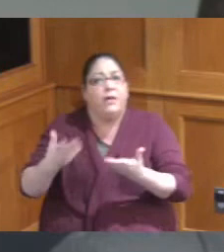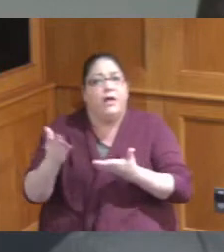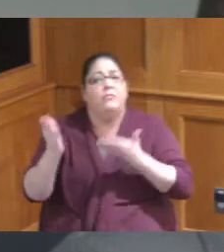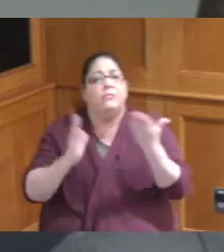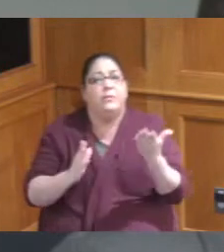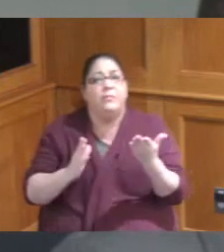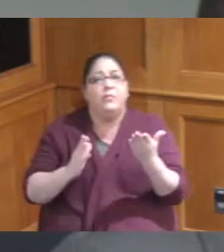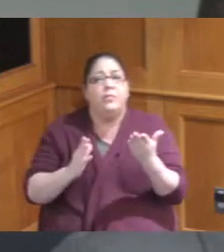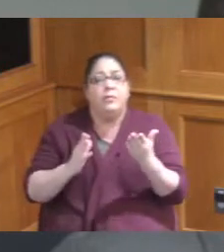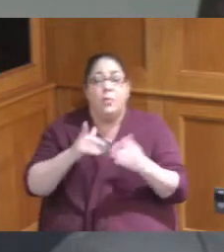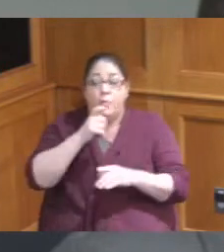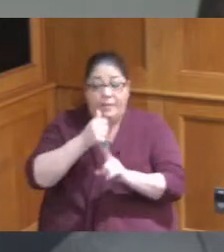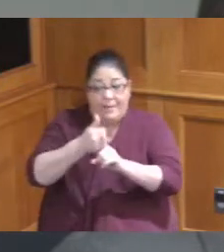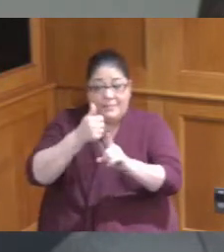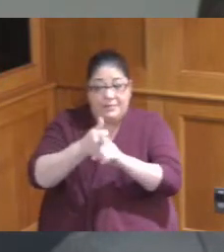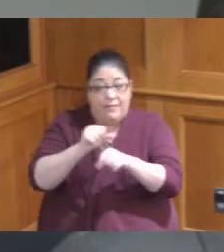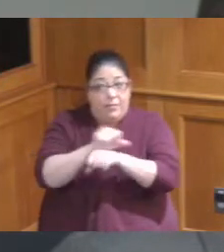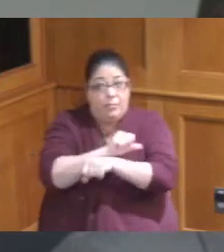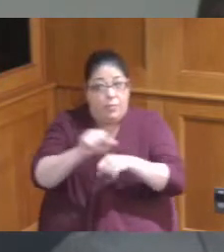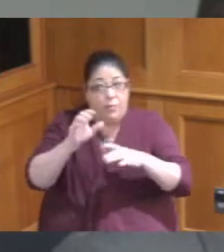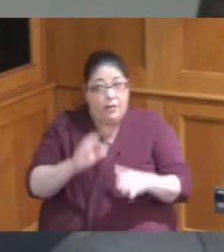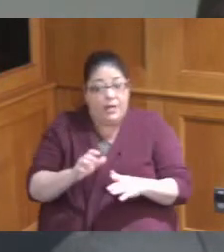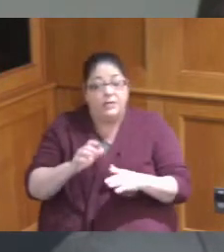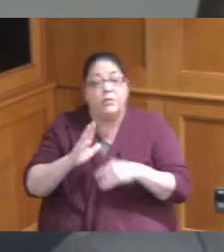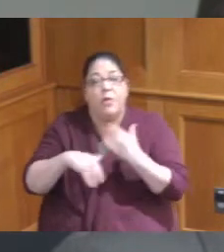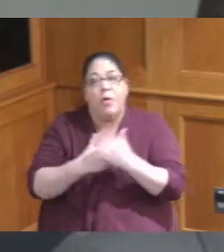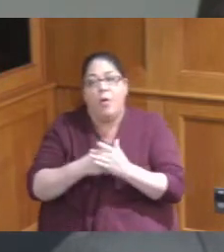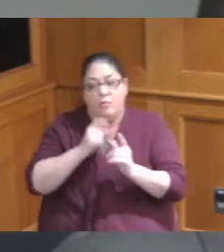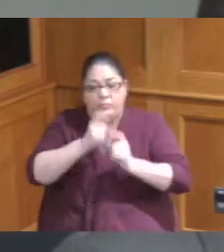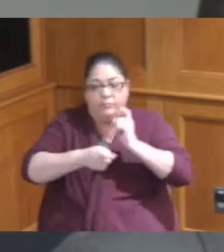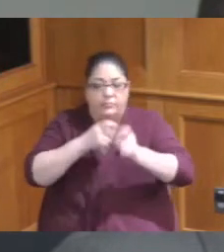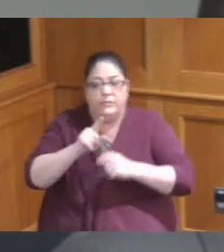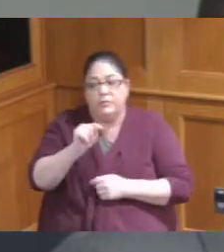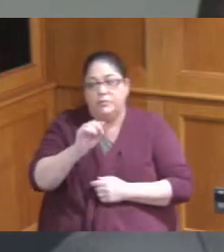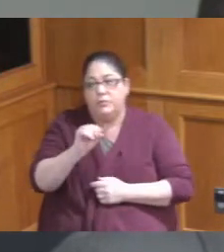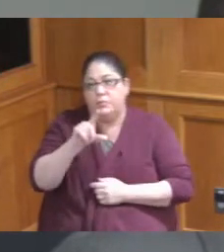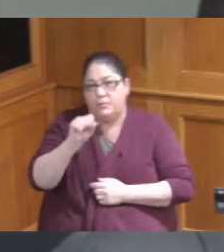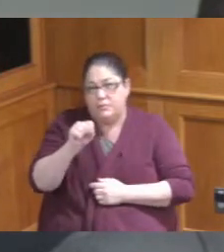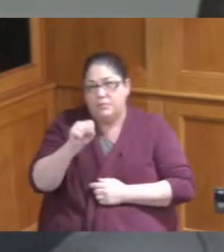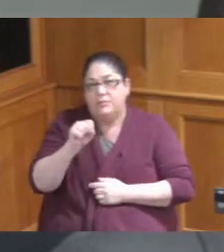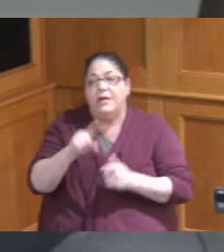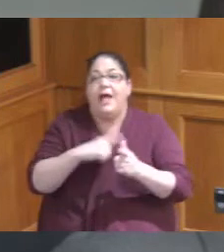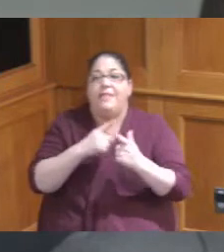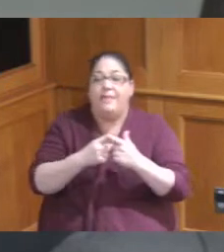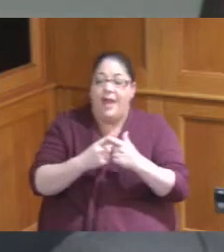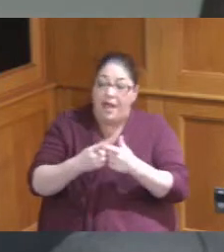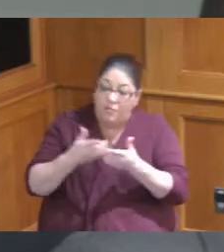need in order to get these people to the type of help they need I think what he would Mr Finn was